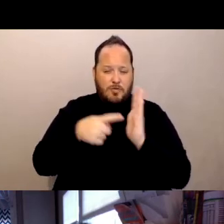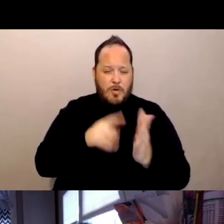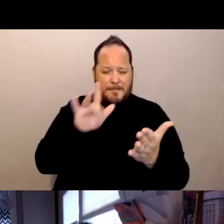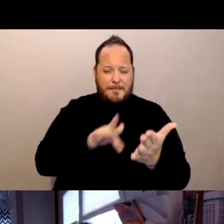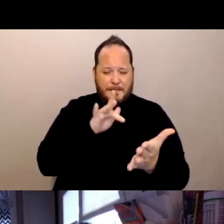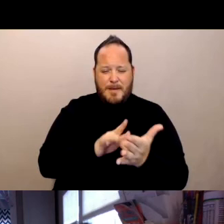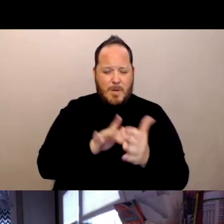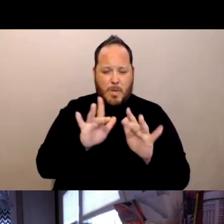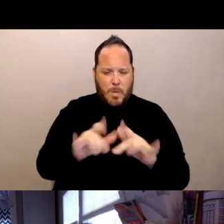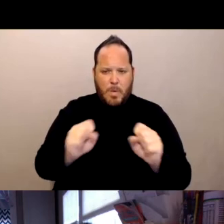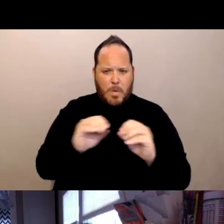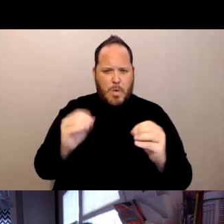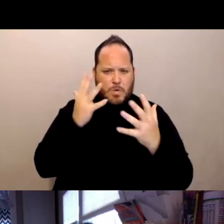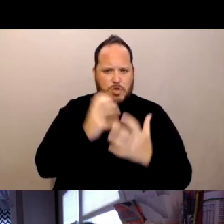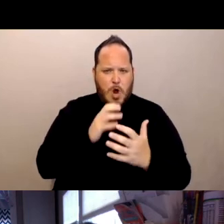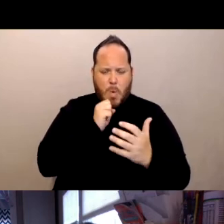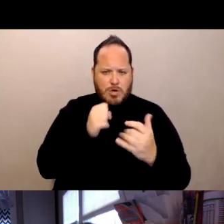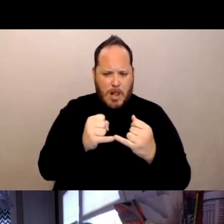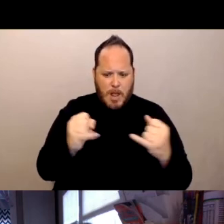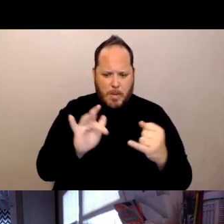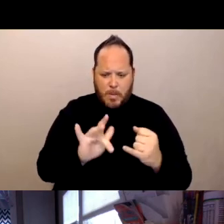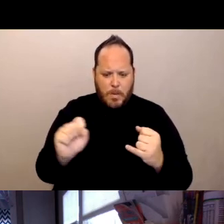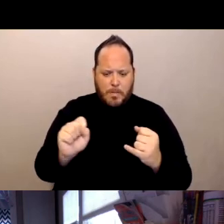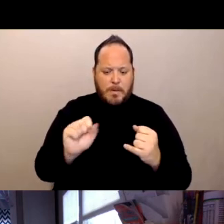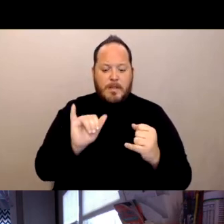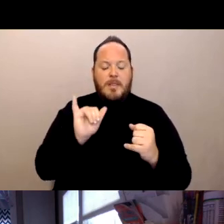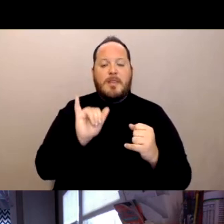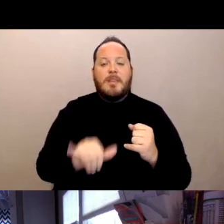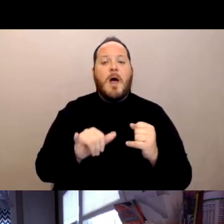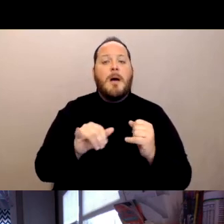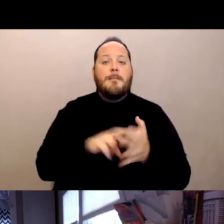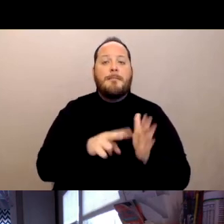are areas where the number of deaths fell below 11.